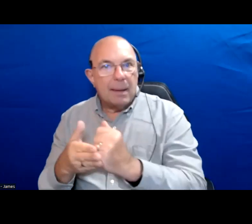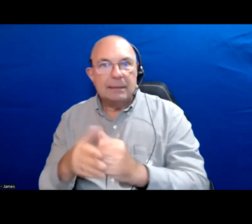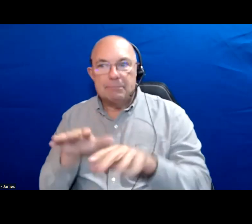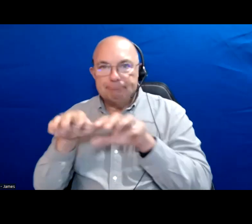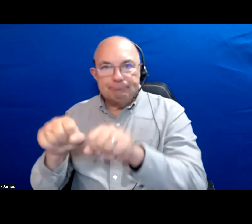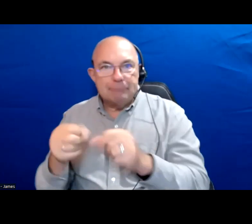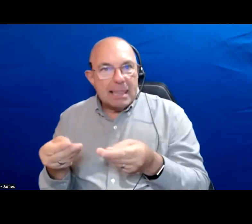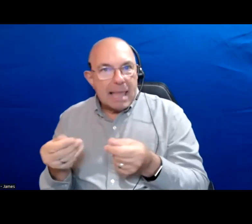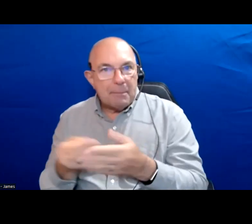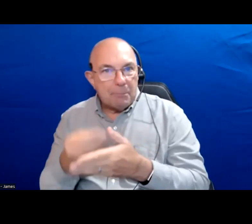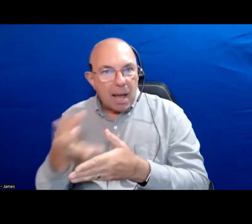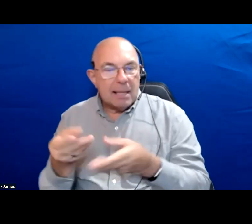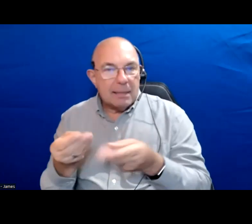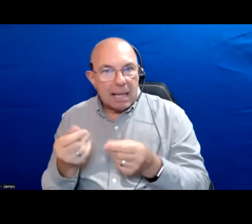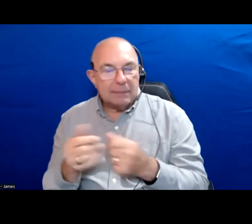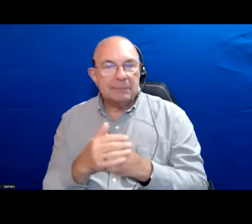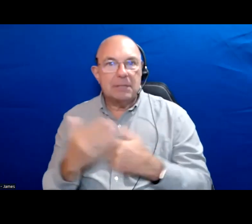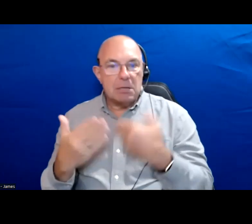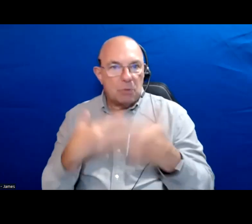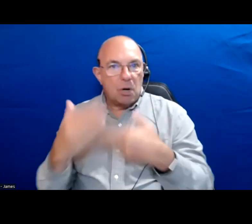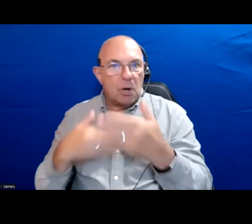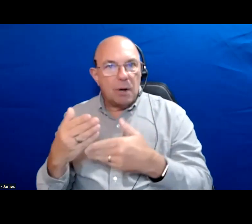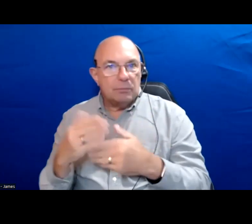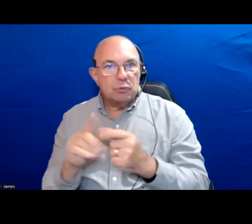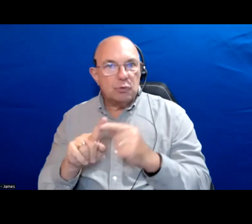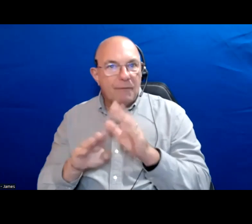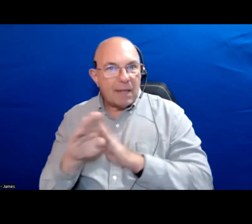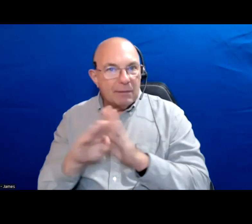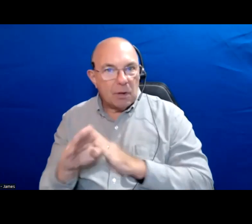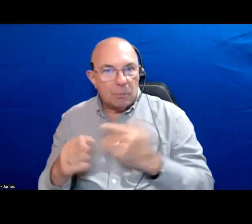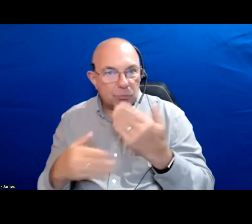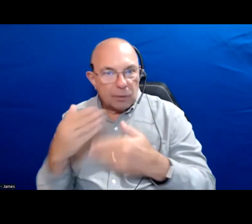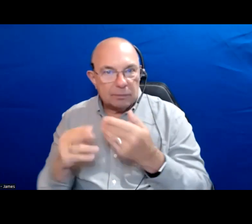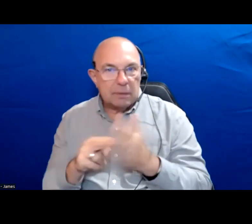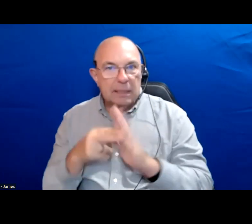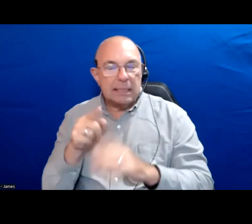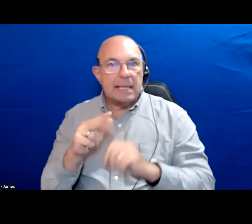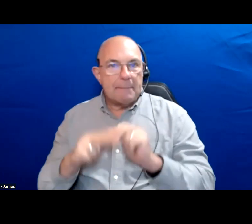To help them through the process through the development process so that they are building